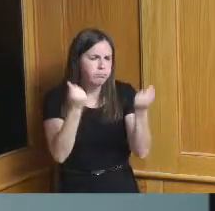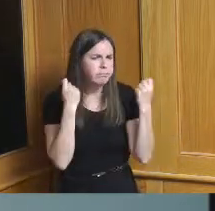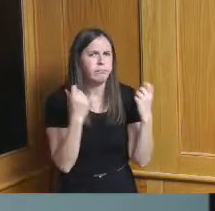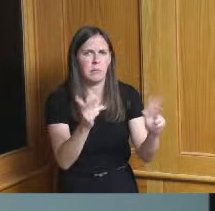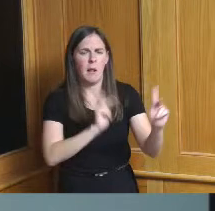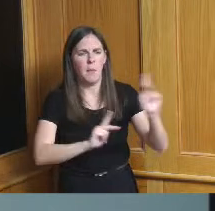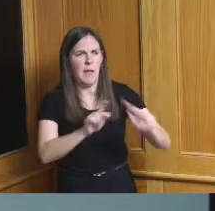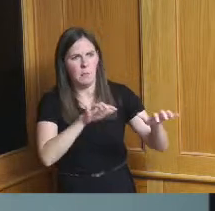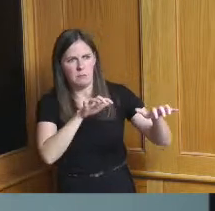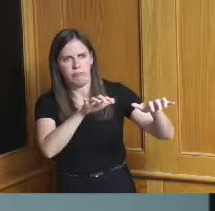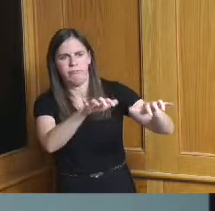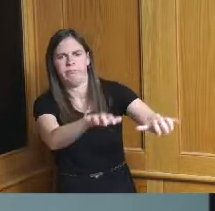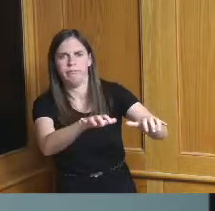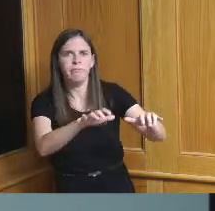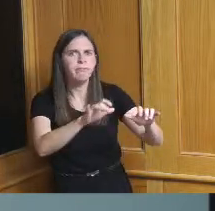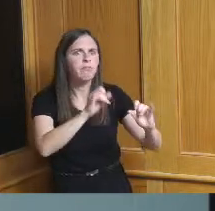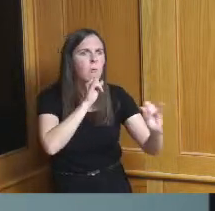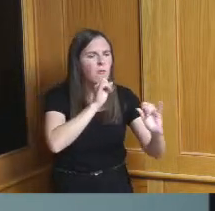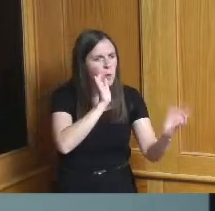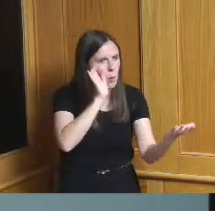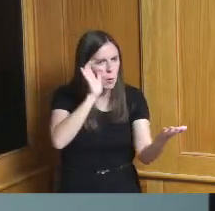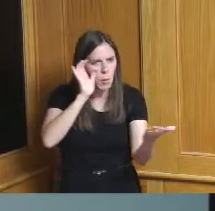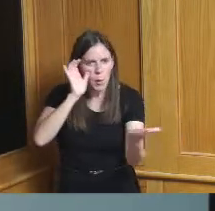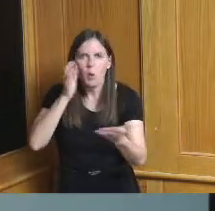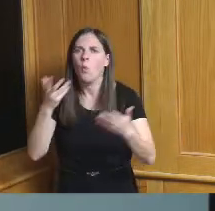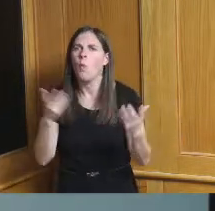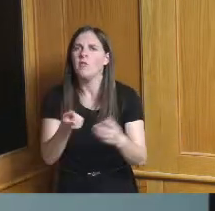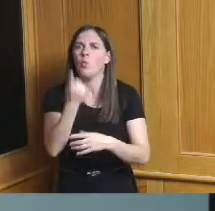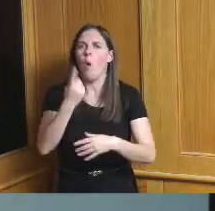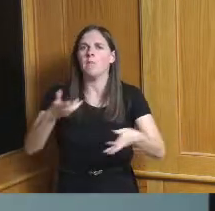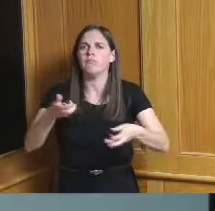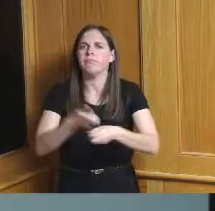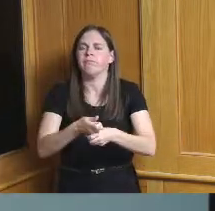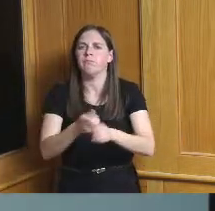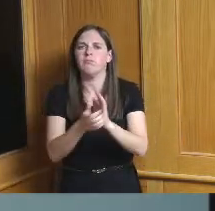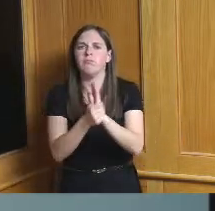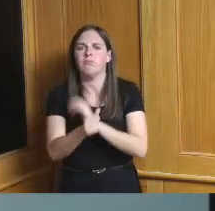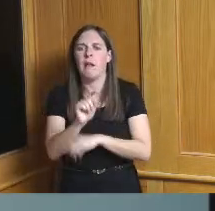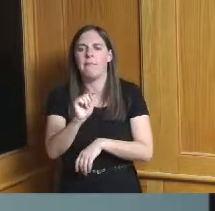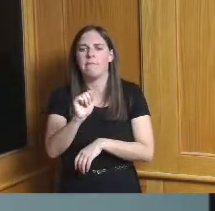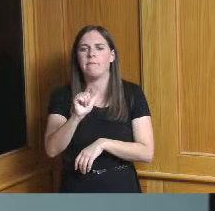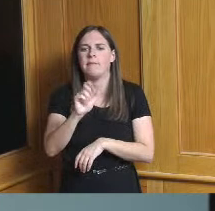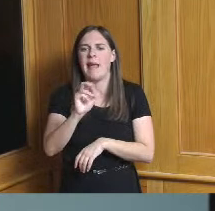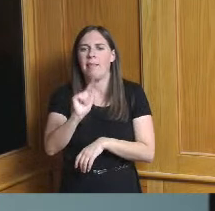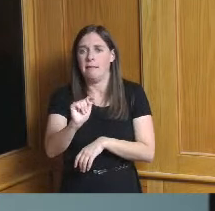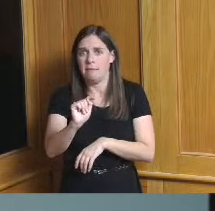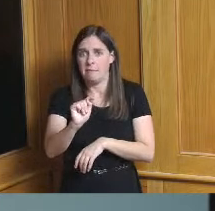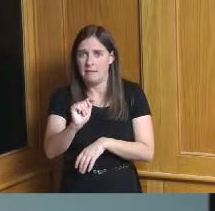in the the process it would be talent prior to Covid and now everybody was talking about